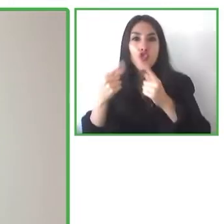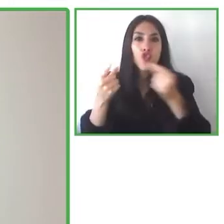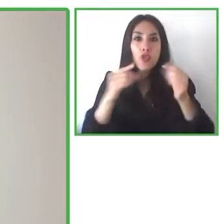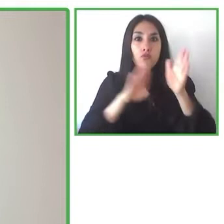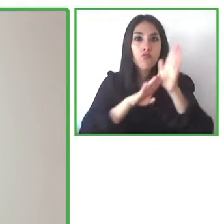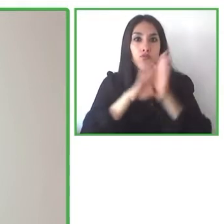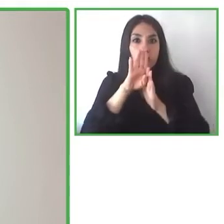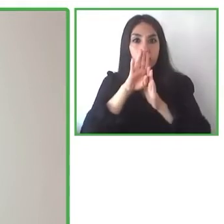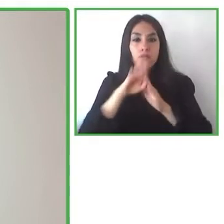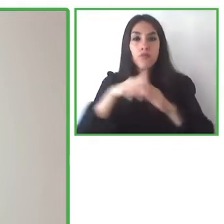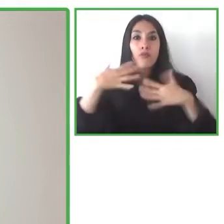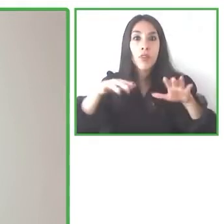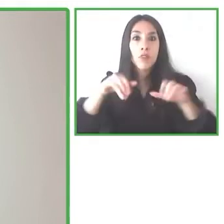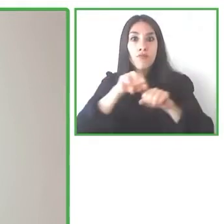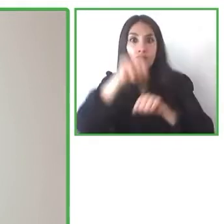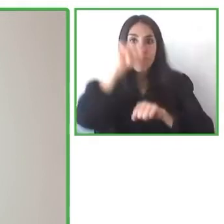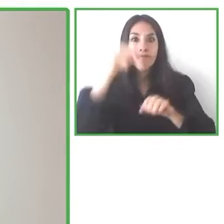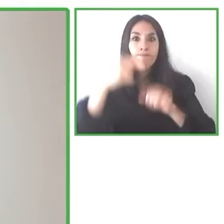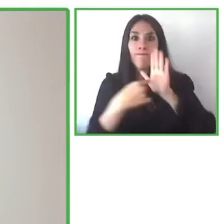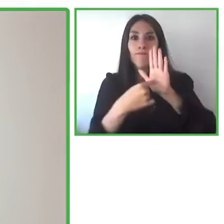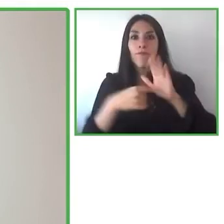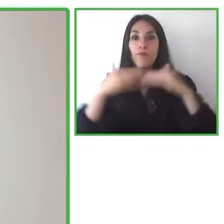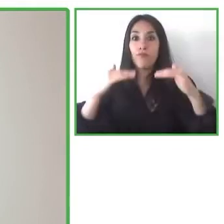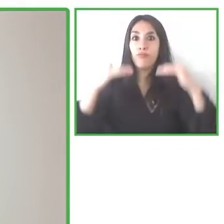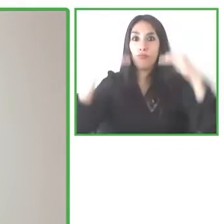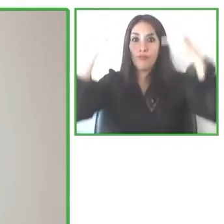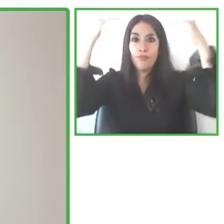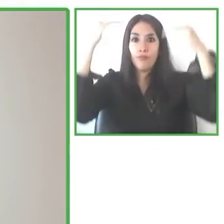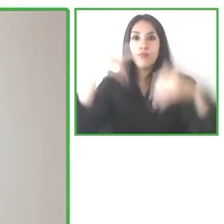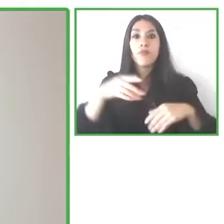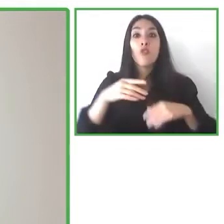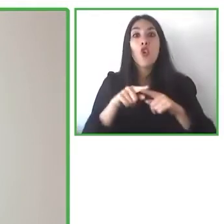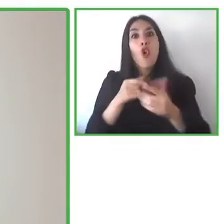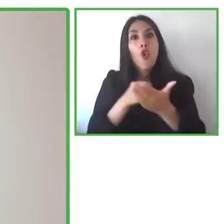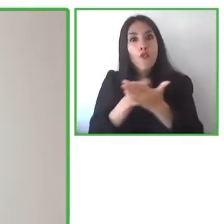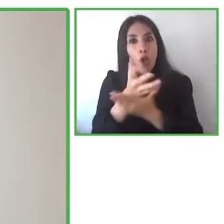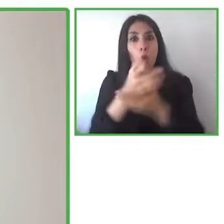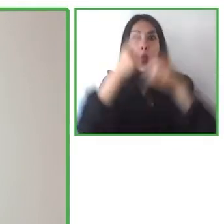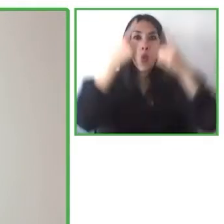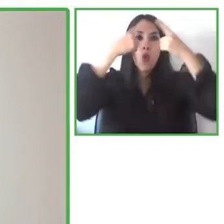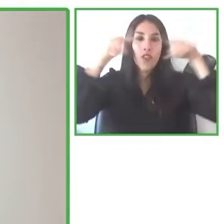He holds a degree in IT from the Technological University of Munich